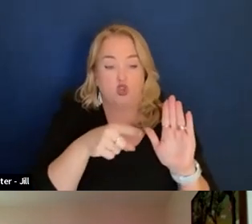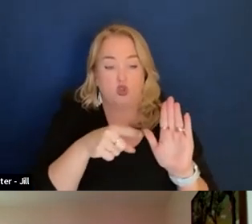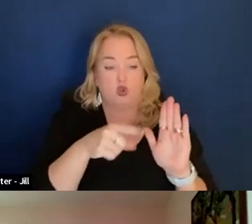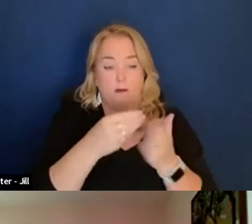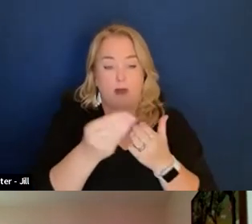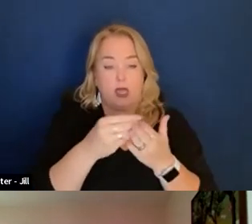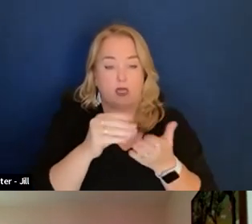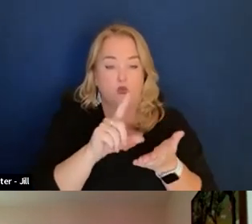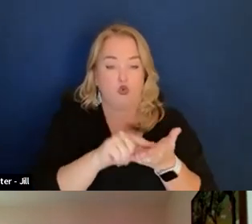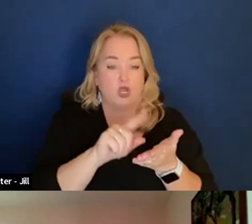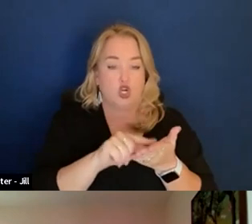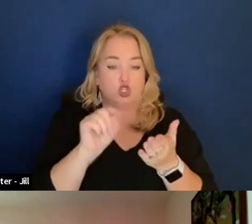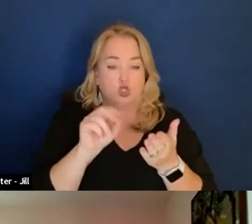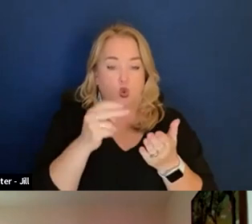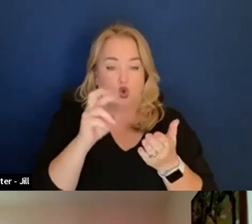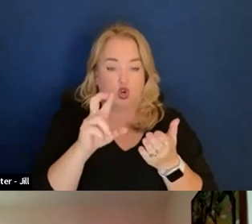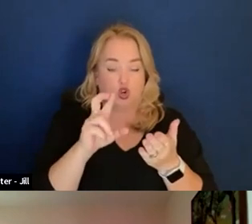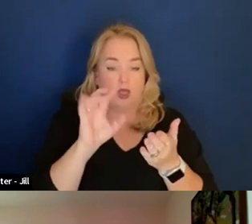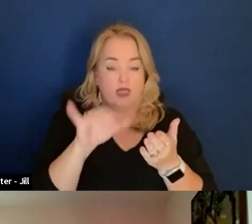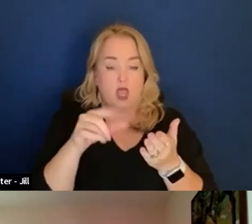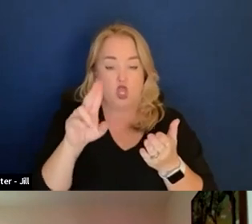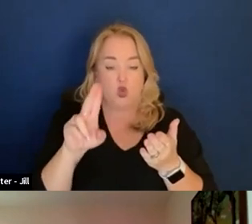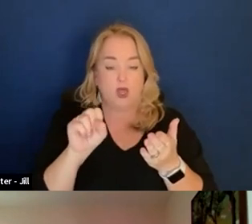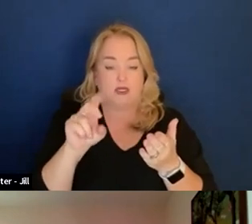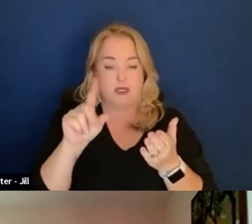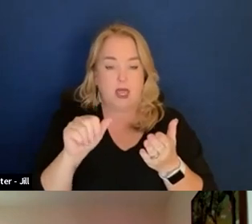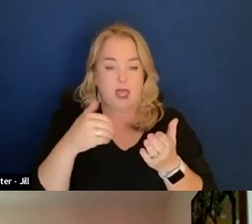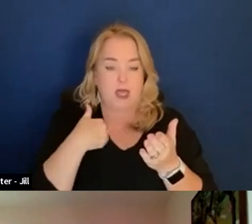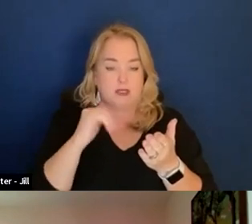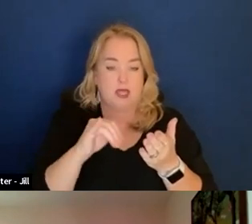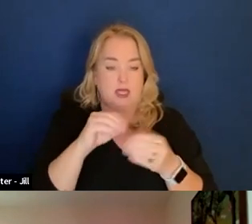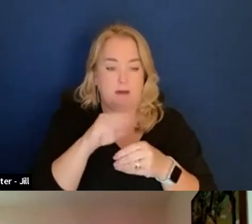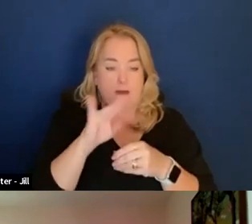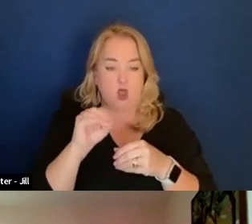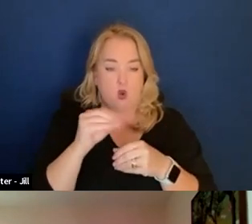And USDA has that listed in the Bio-Preferred program. You could buy it.